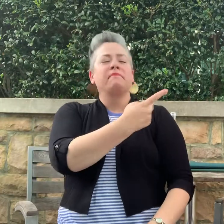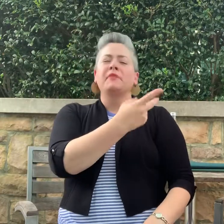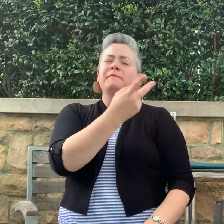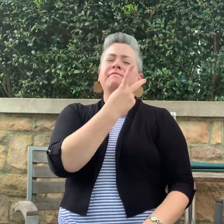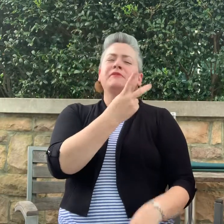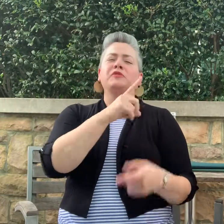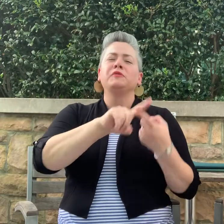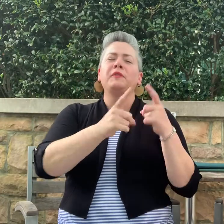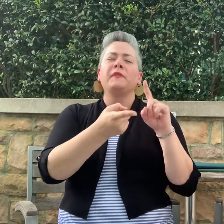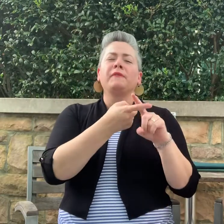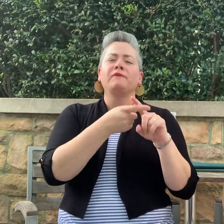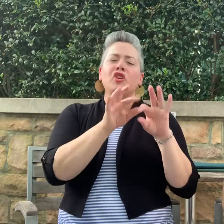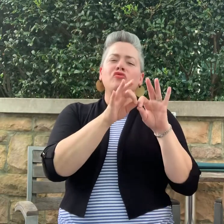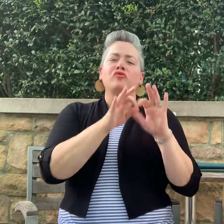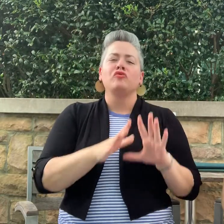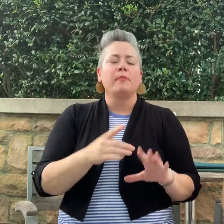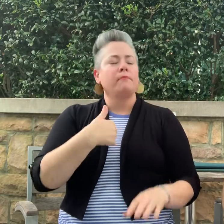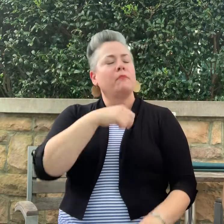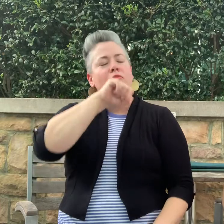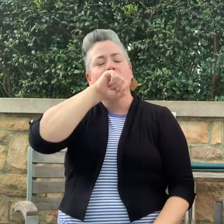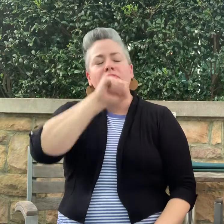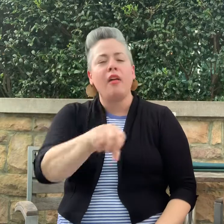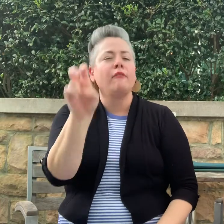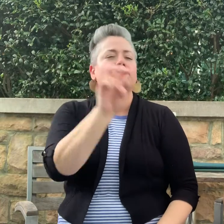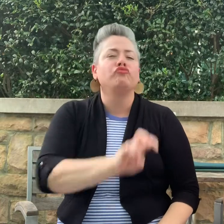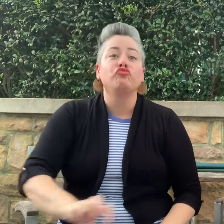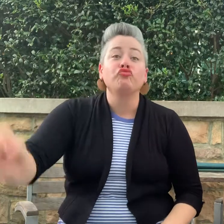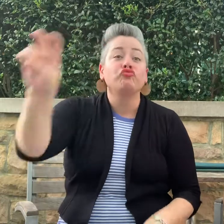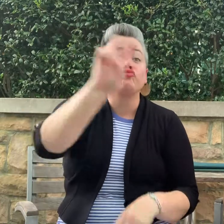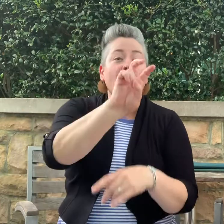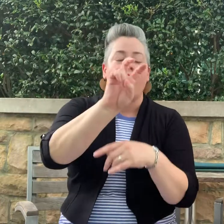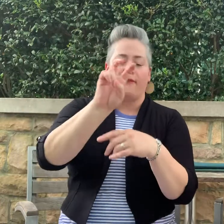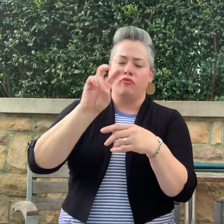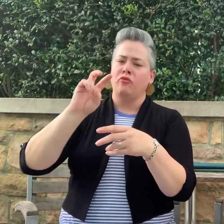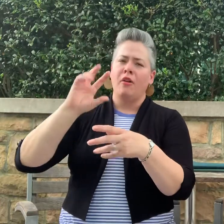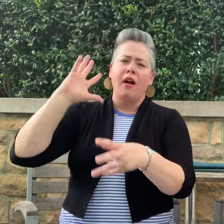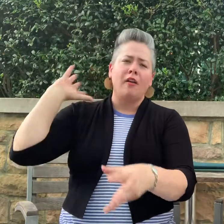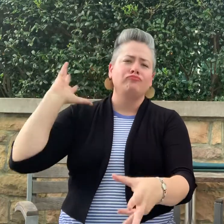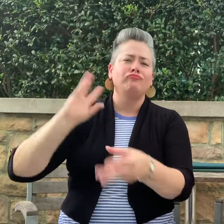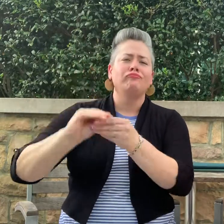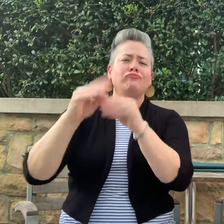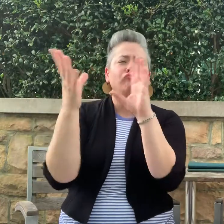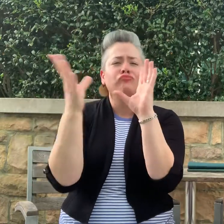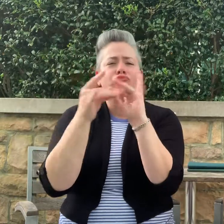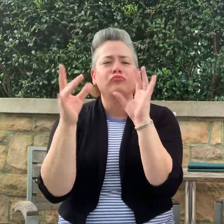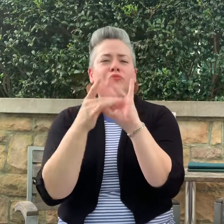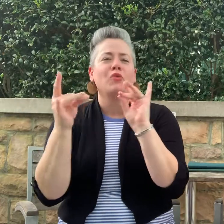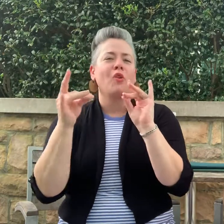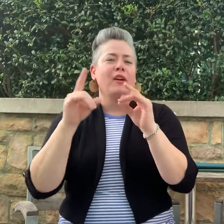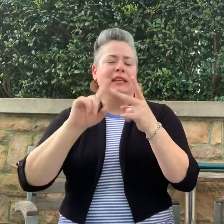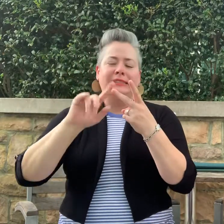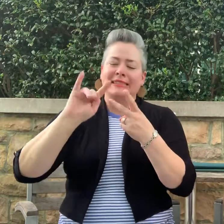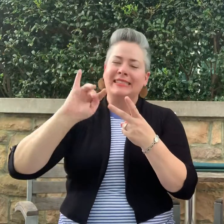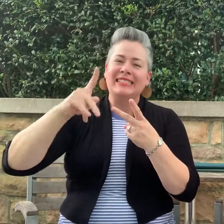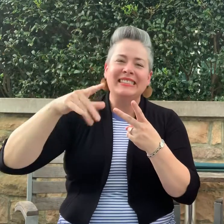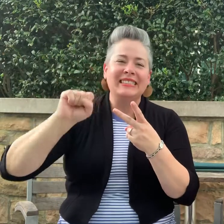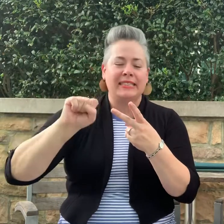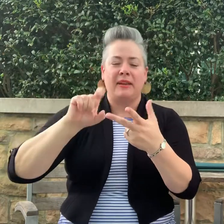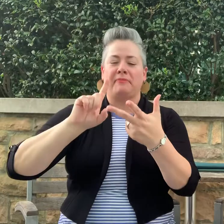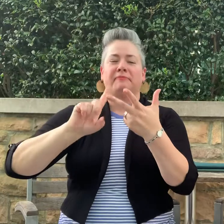We are two interpreter friends who love to travel. With our combines stories, tips, how-to's, lessons